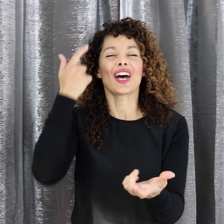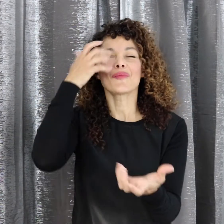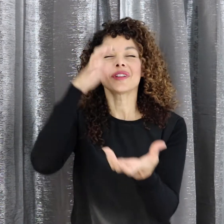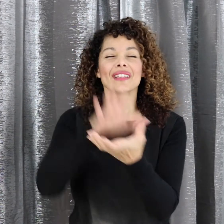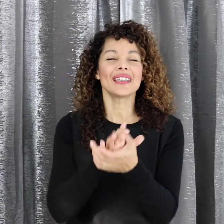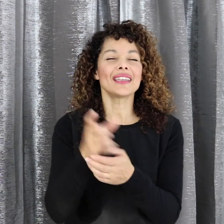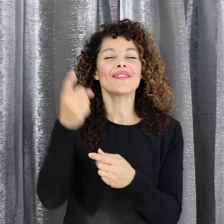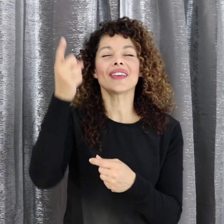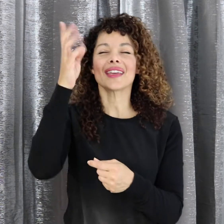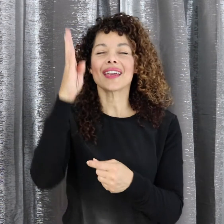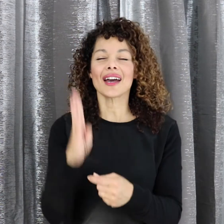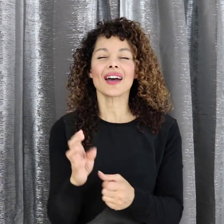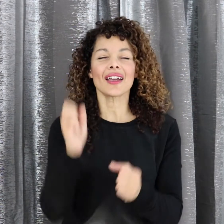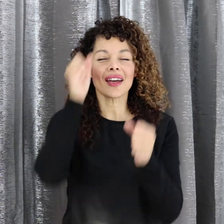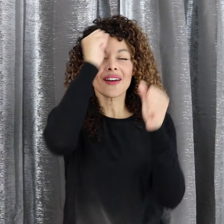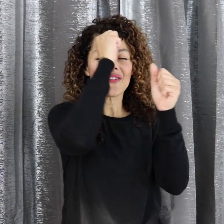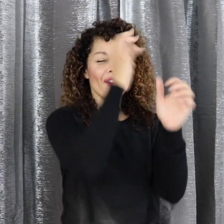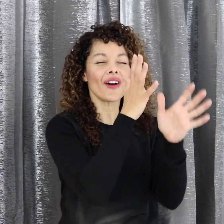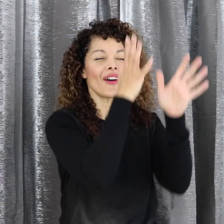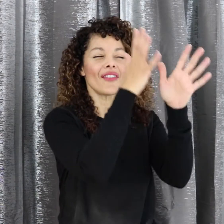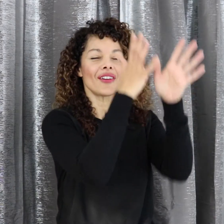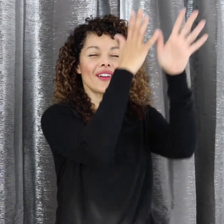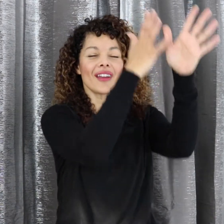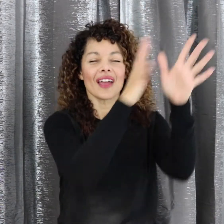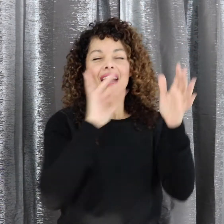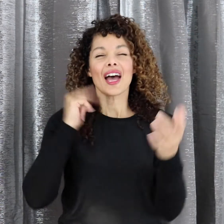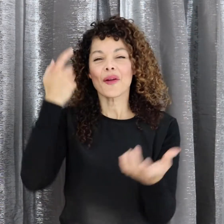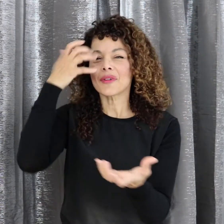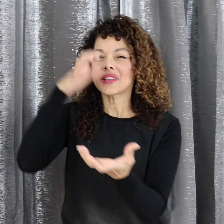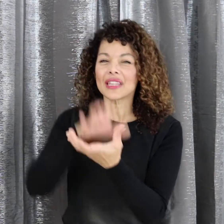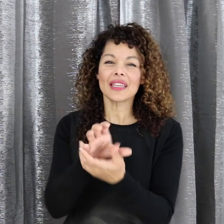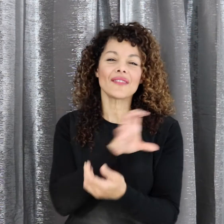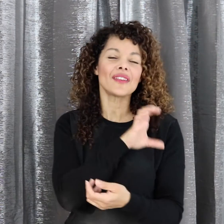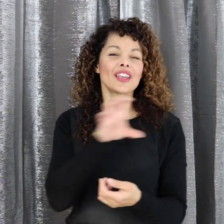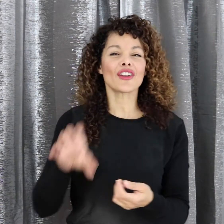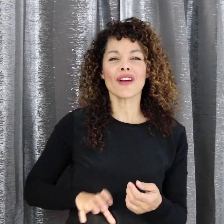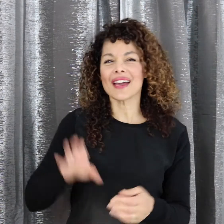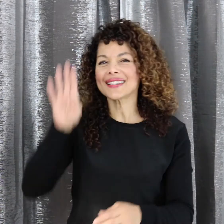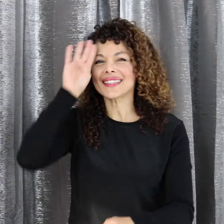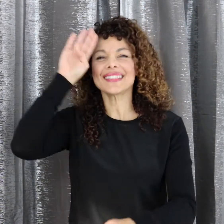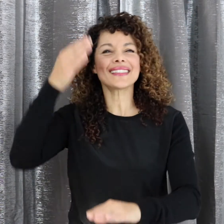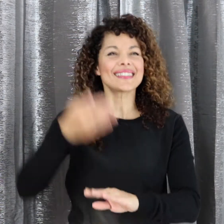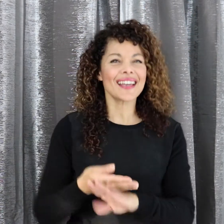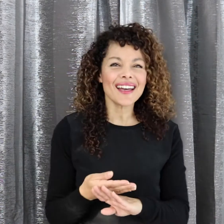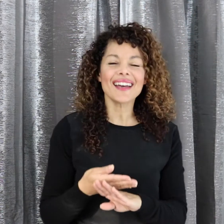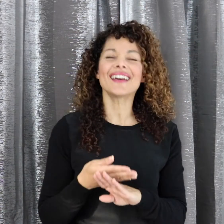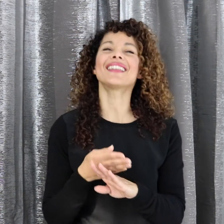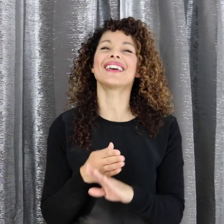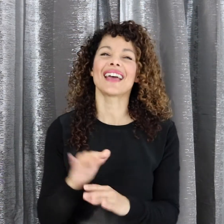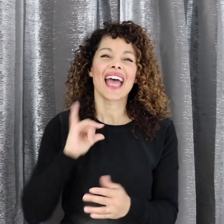I believe in God our Father I believe in Christ the Son